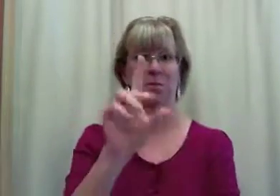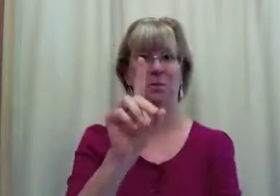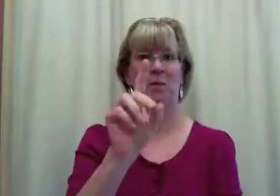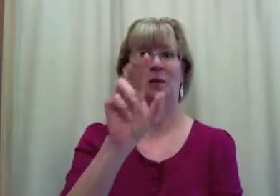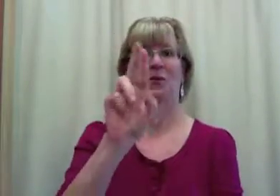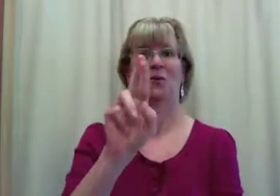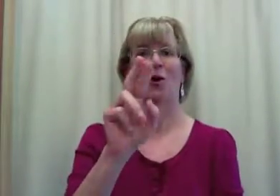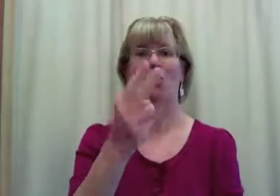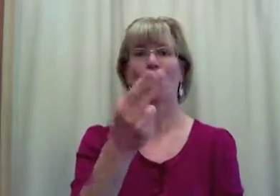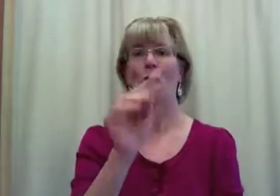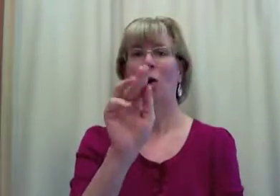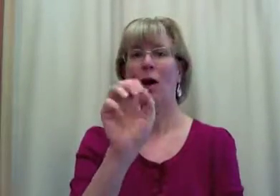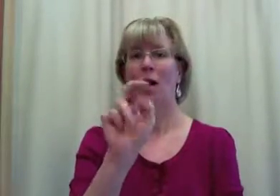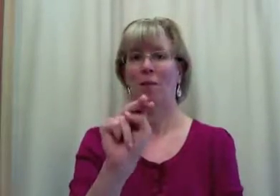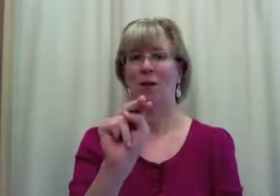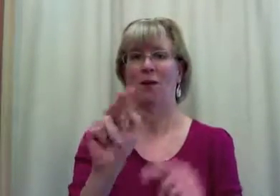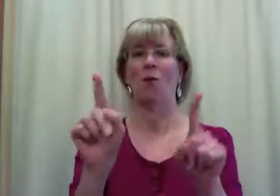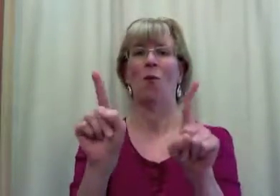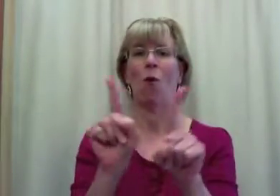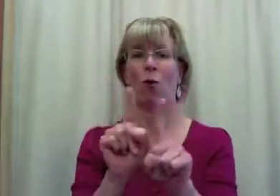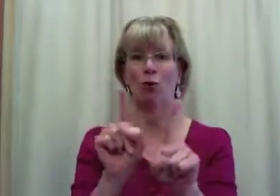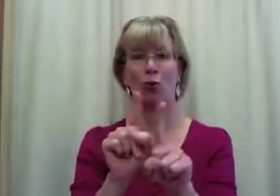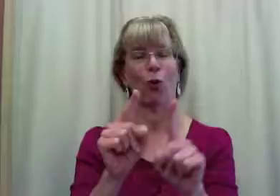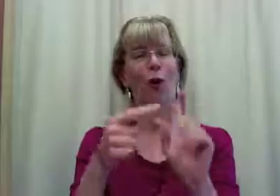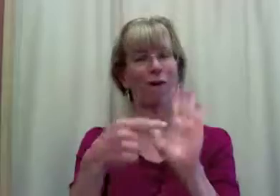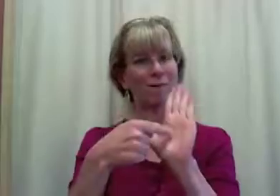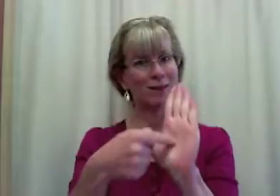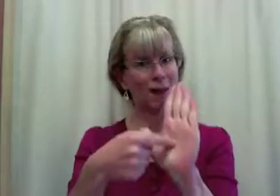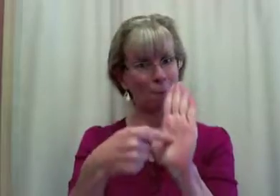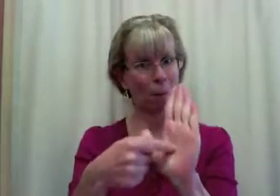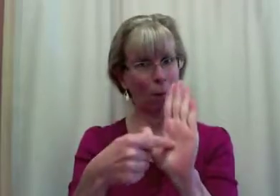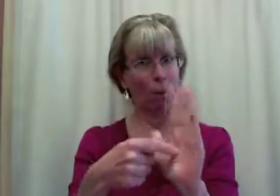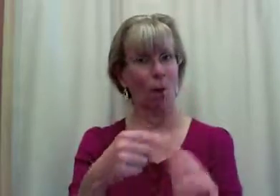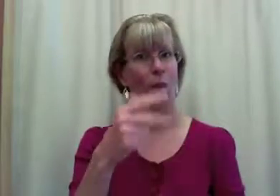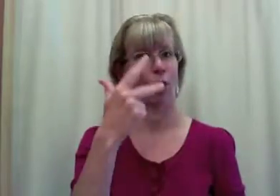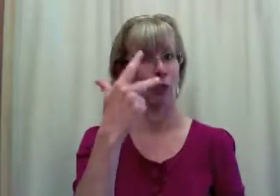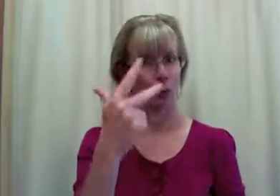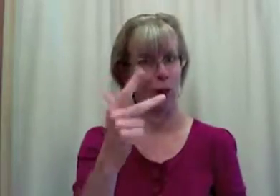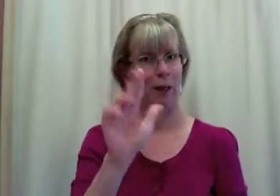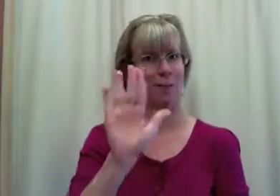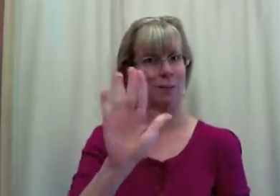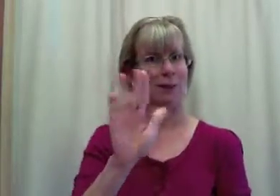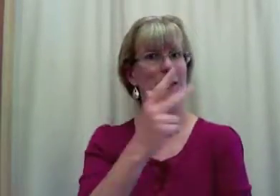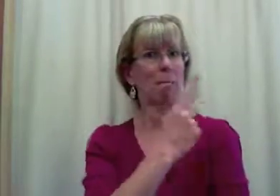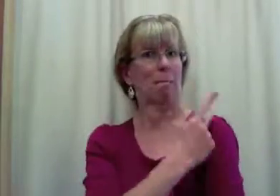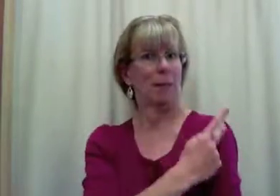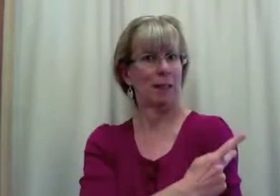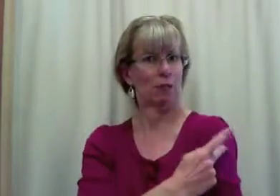Dr. Hyman also has examples of three of his patients